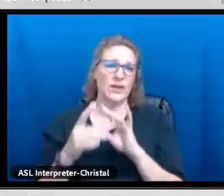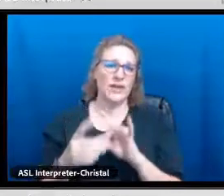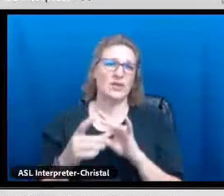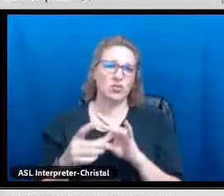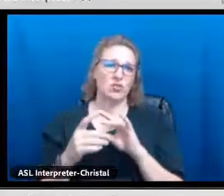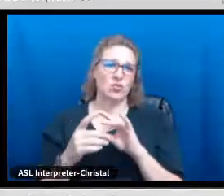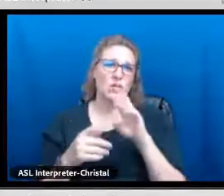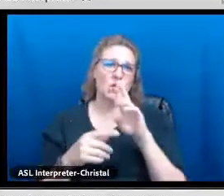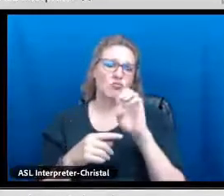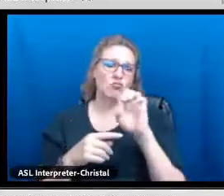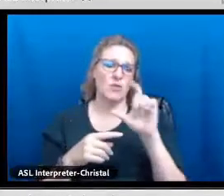appreciate it.